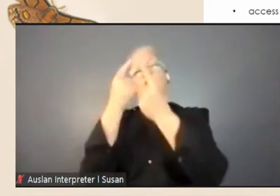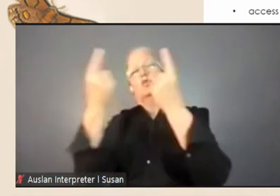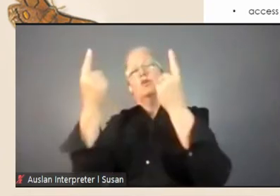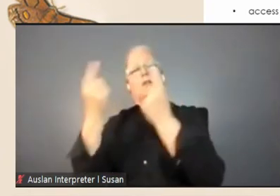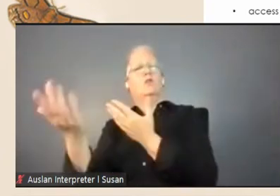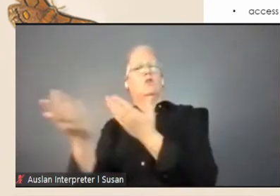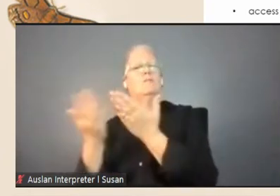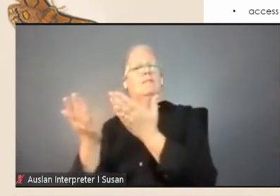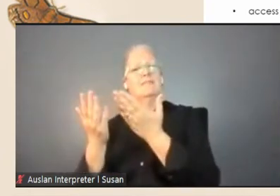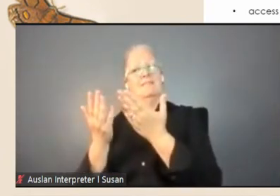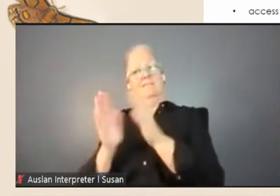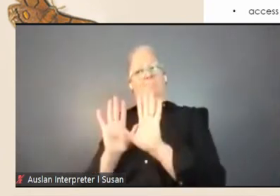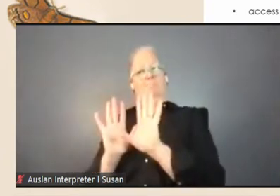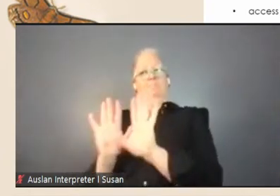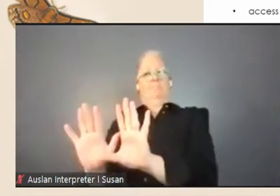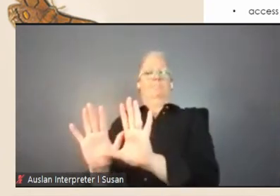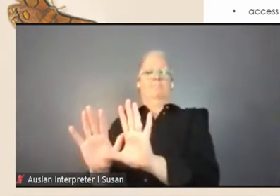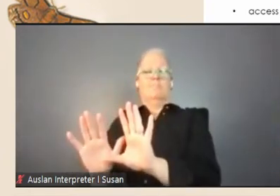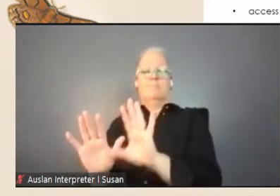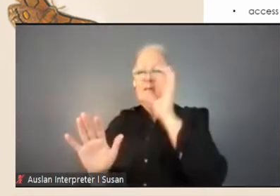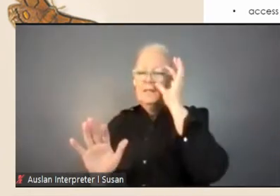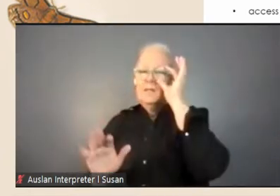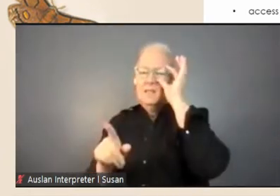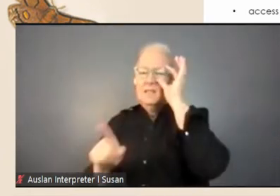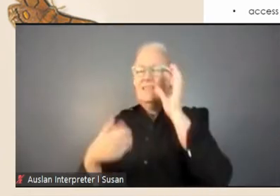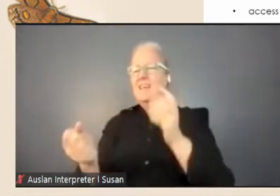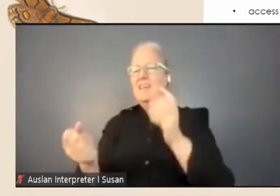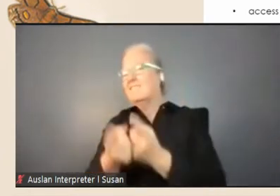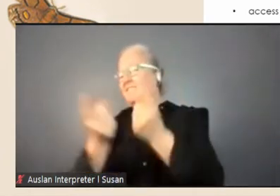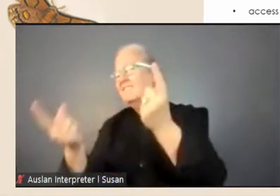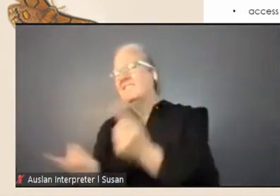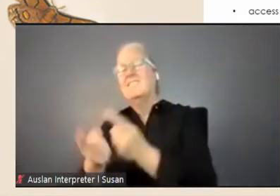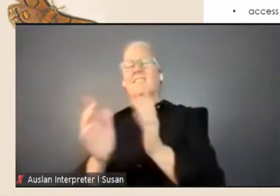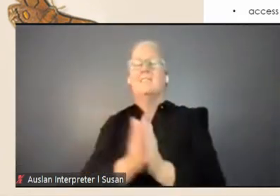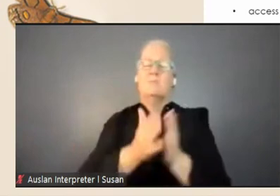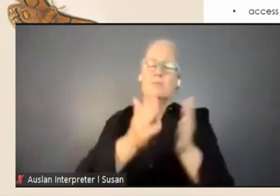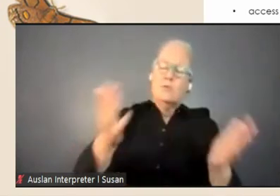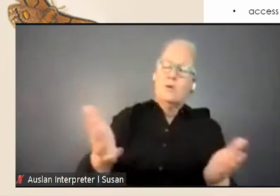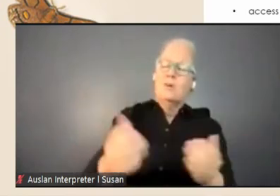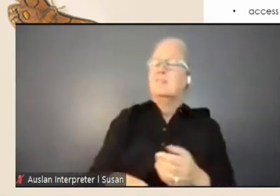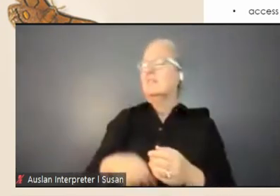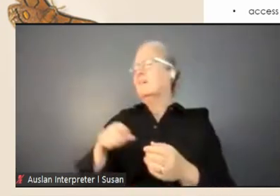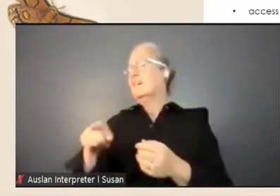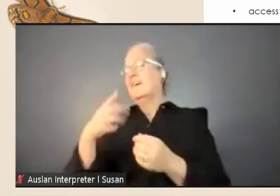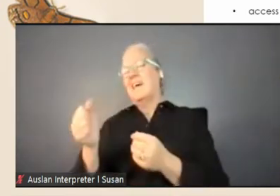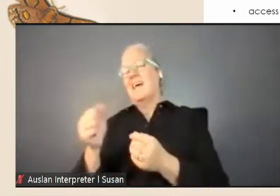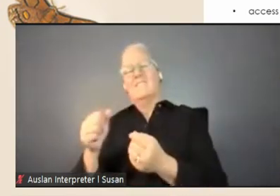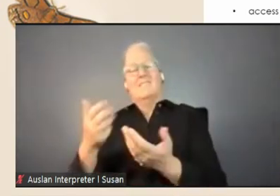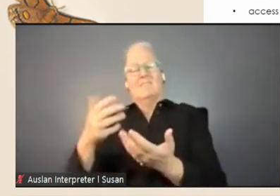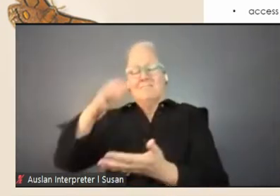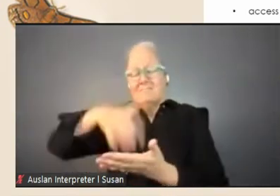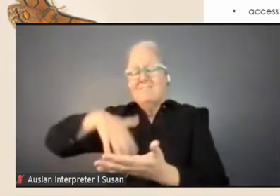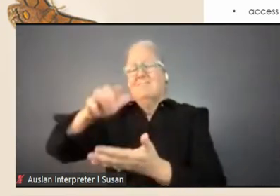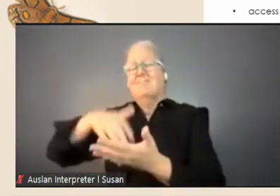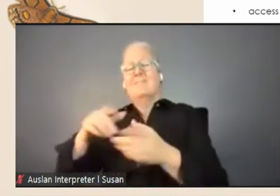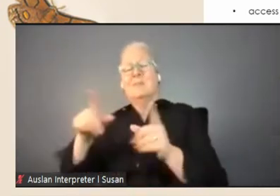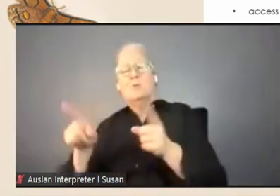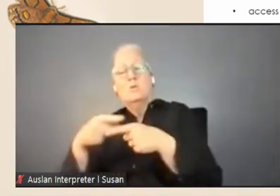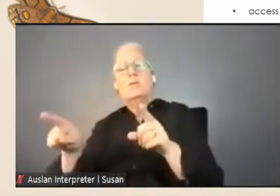It consists of rare books, prints, rare music, maps, the East Asian collection,